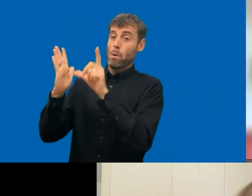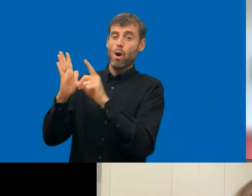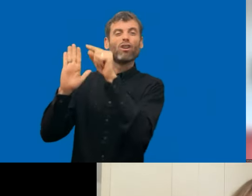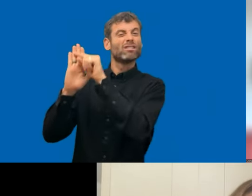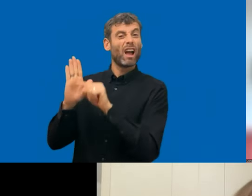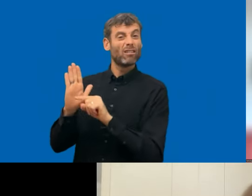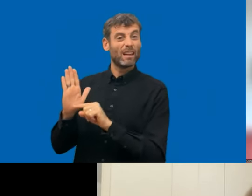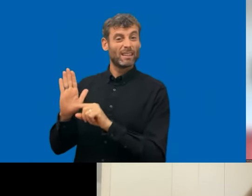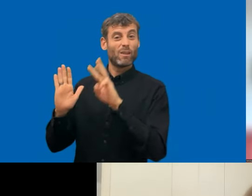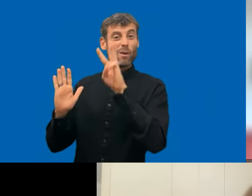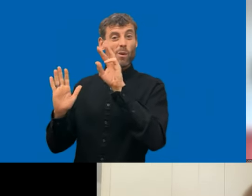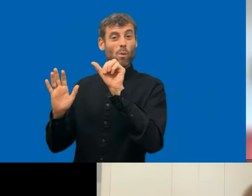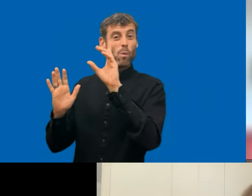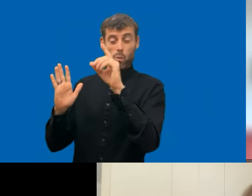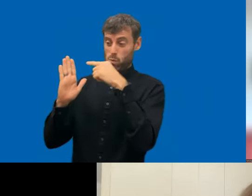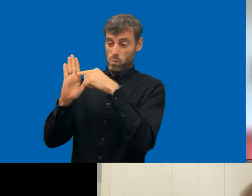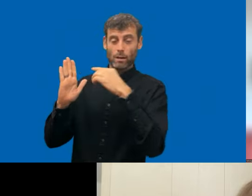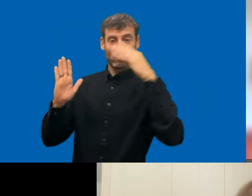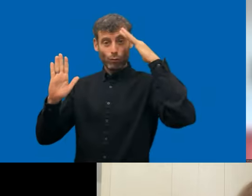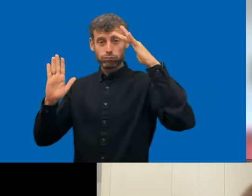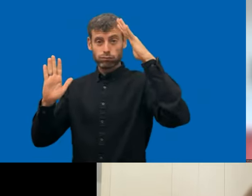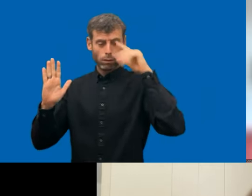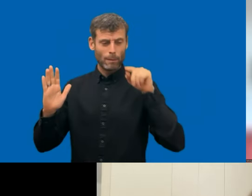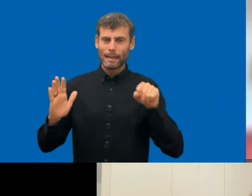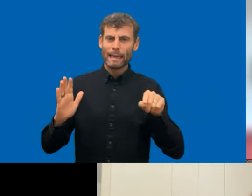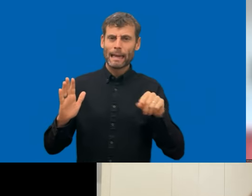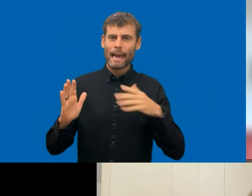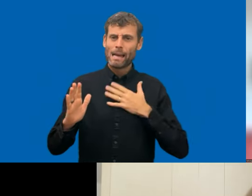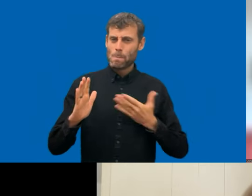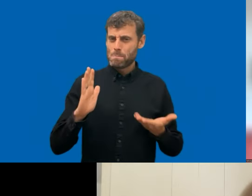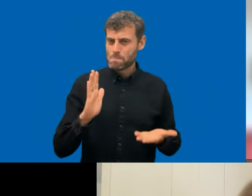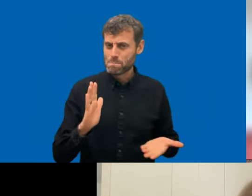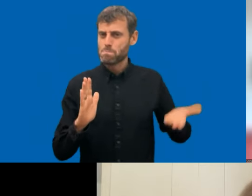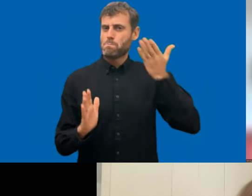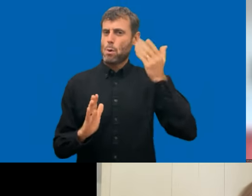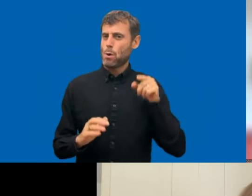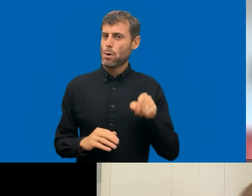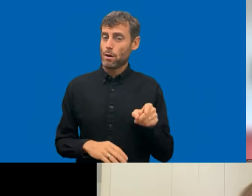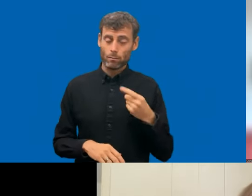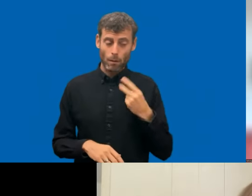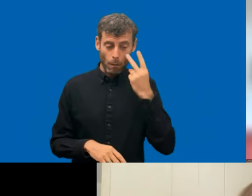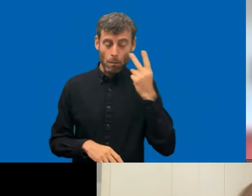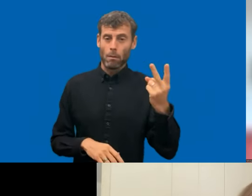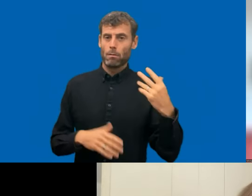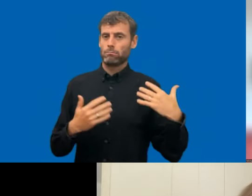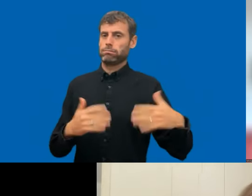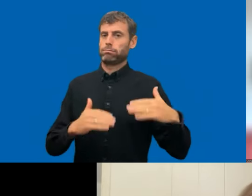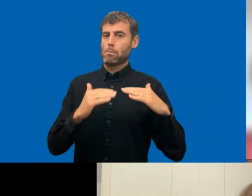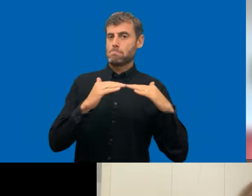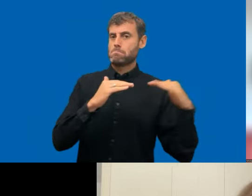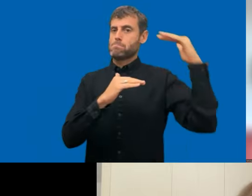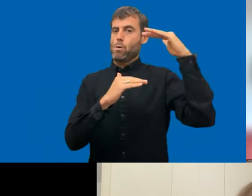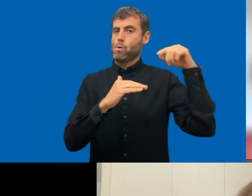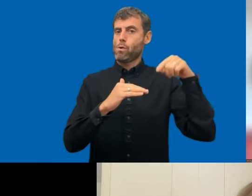many Member States who do a little bit more than. Directive requires, but here in this